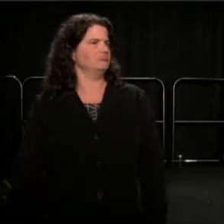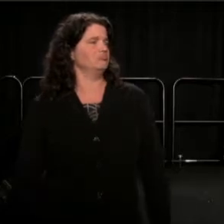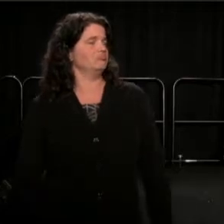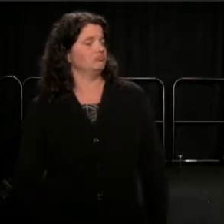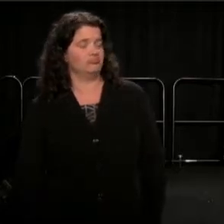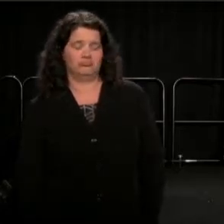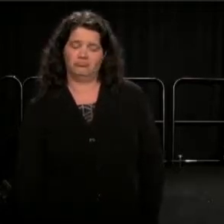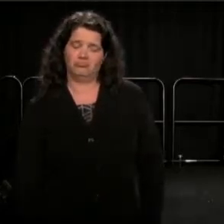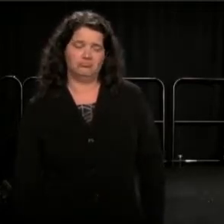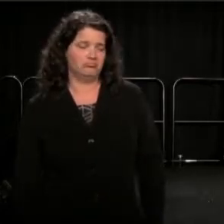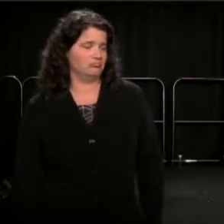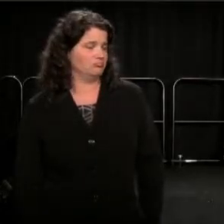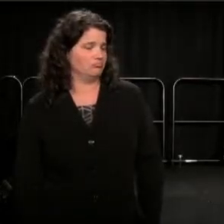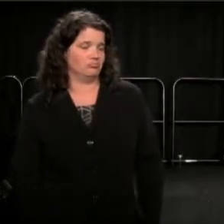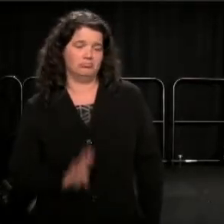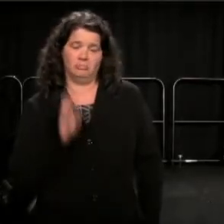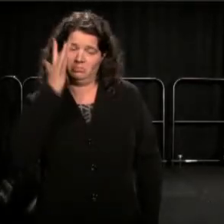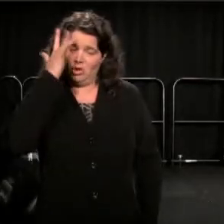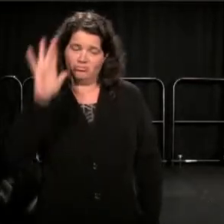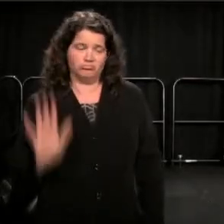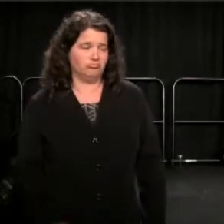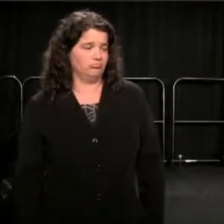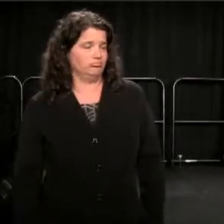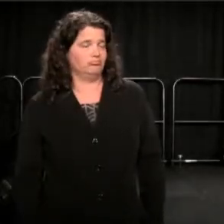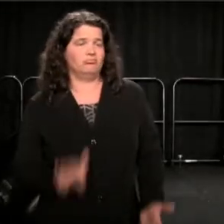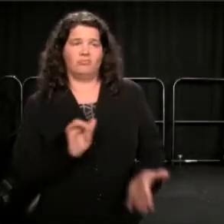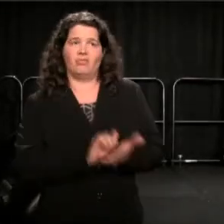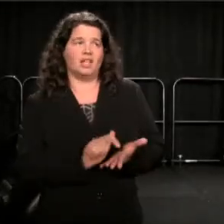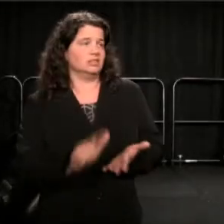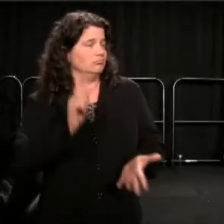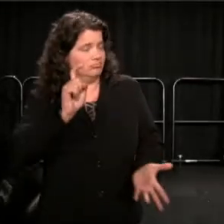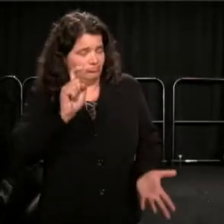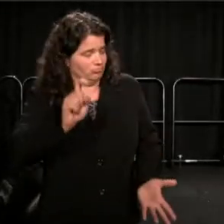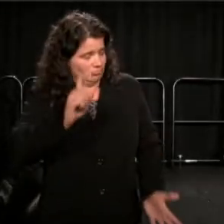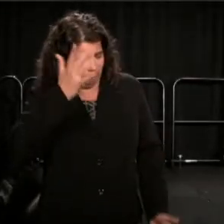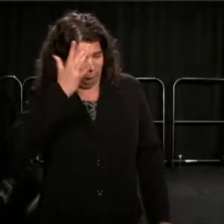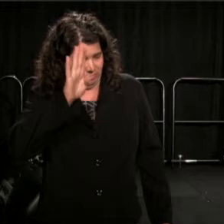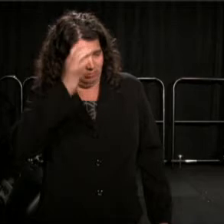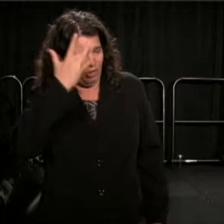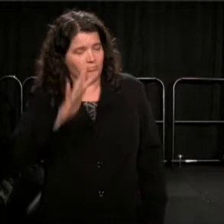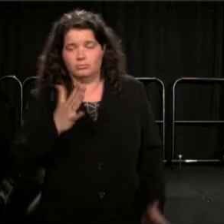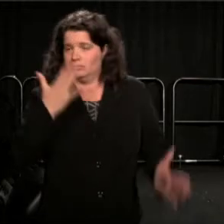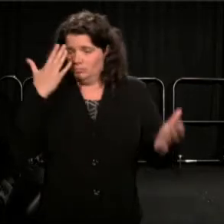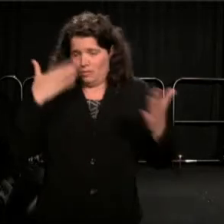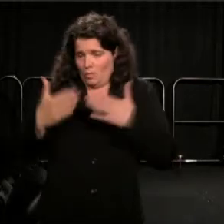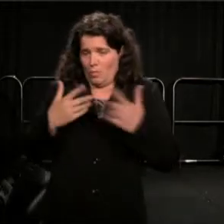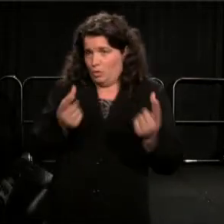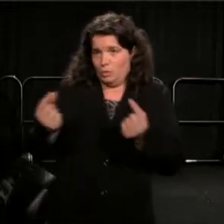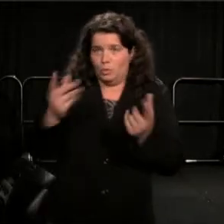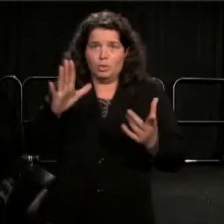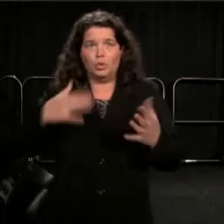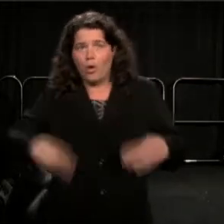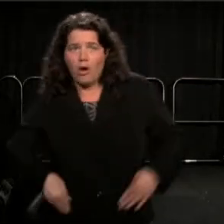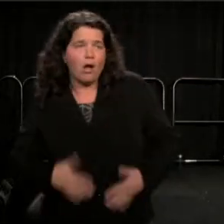That's all I'm going to say to you, be smart. That's all there is to it. I don't know what you're doing, that's your hustle, you got something on you, don't even pay the police no mind,